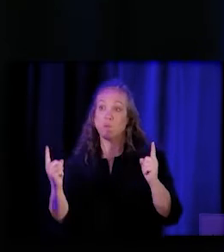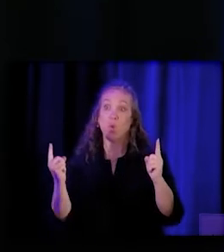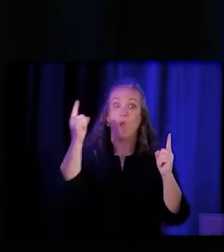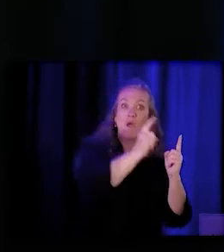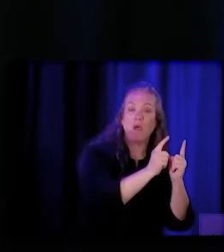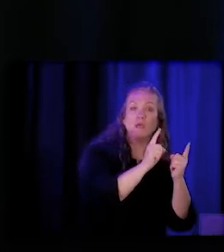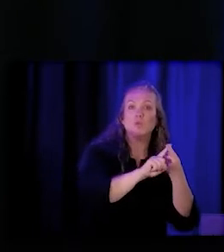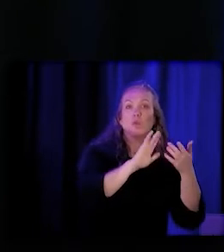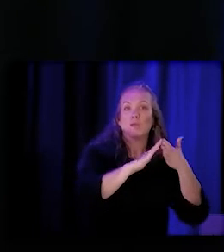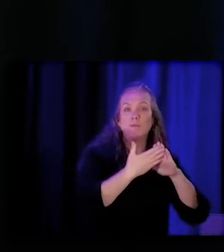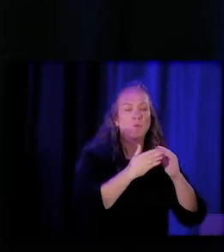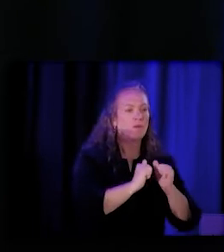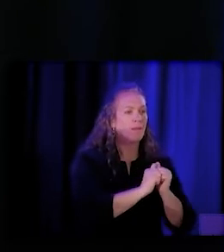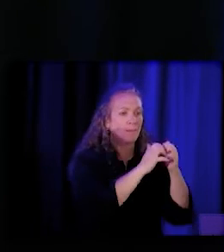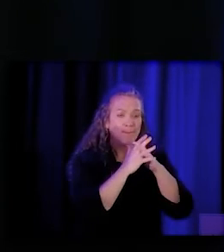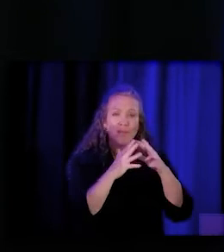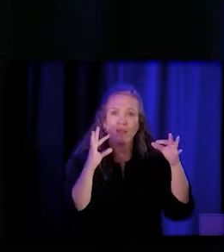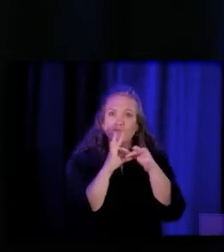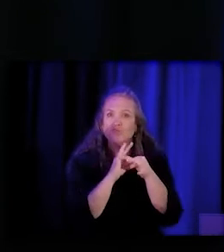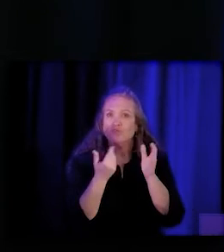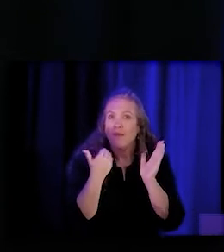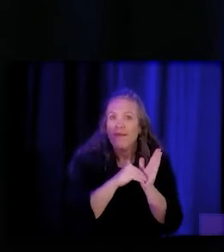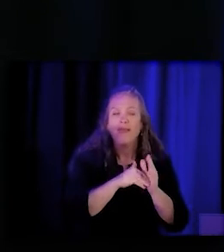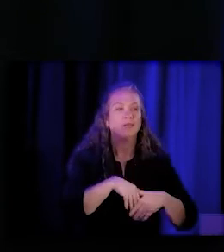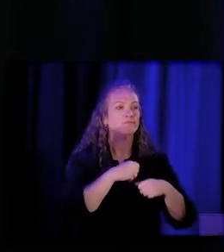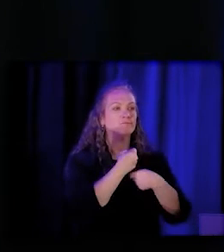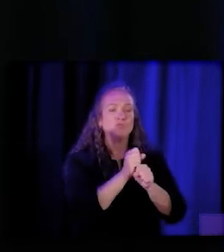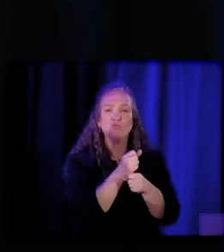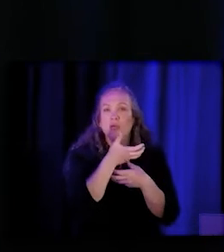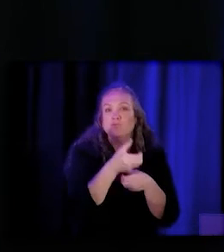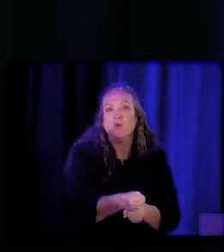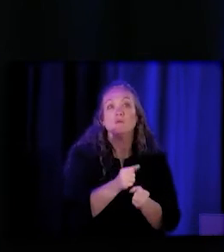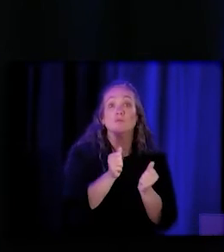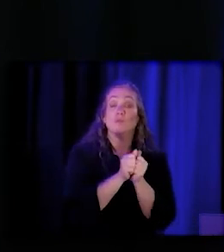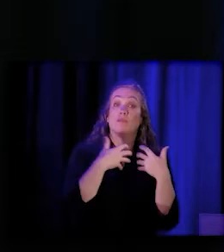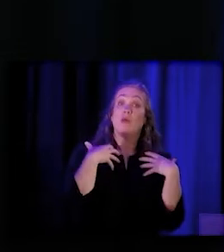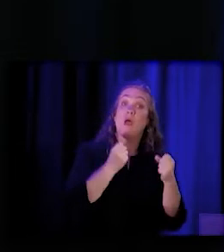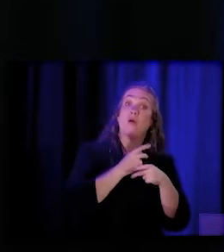and start to build those bridges again, and create that trust between the healthcare system and the community?